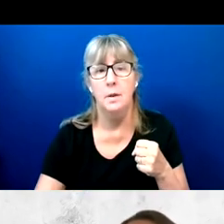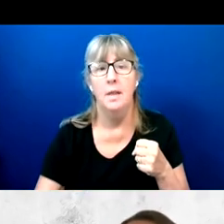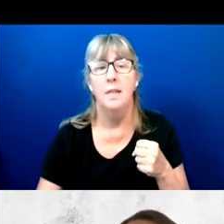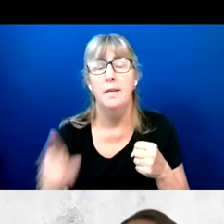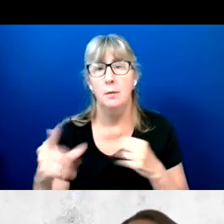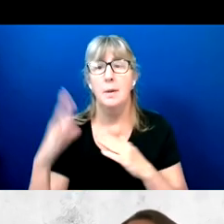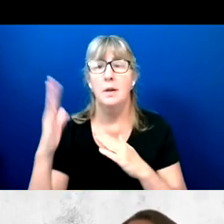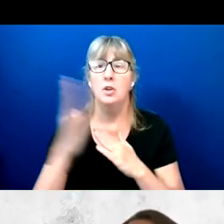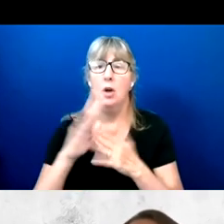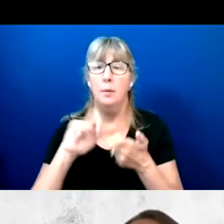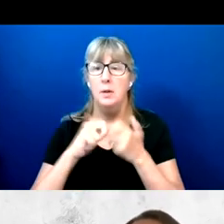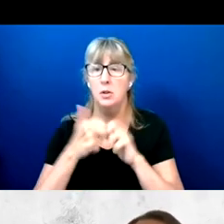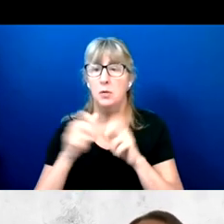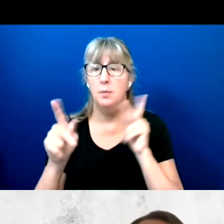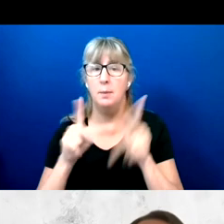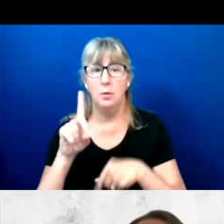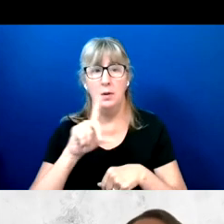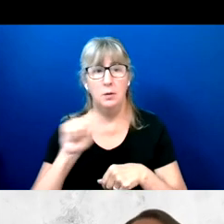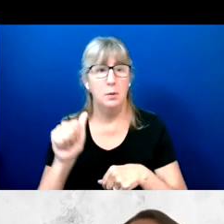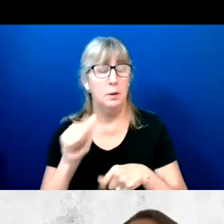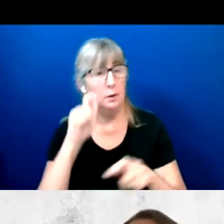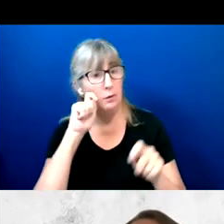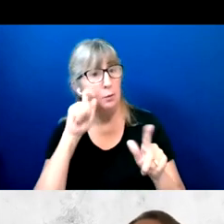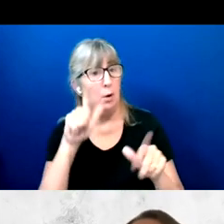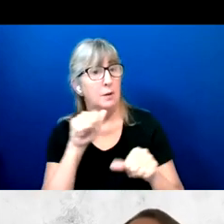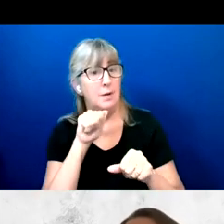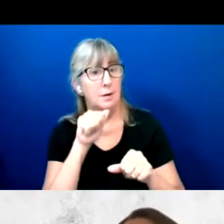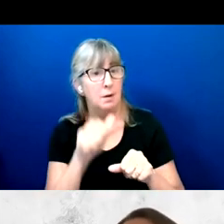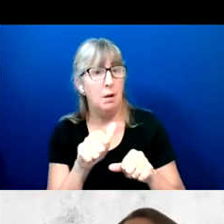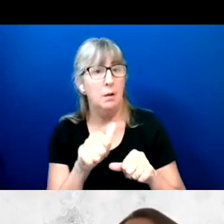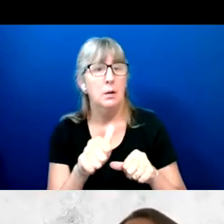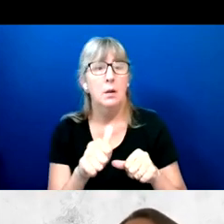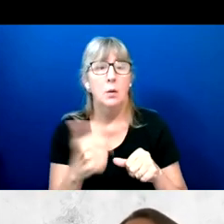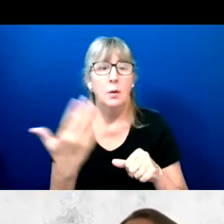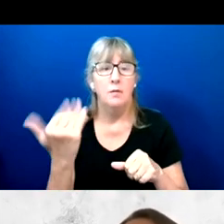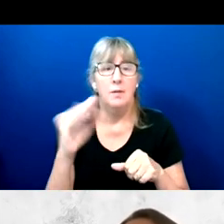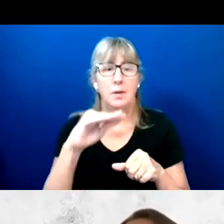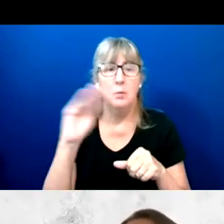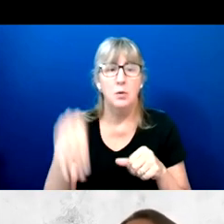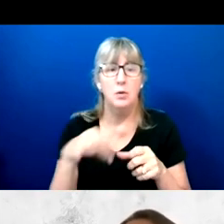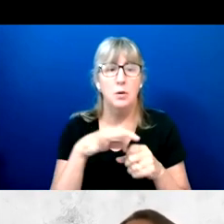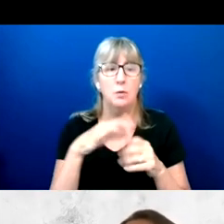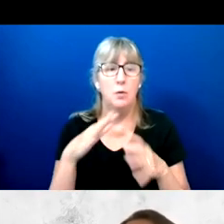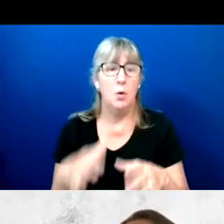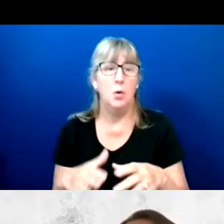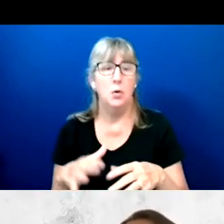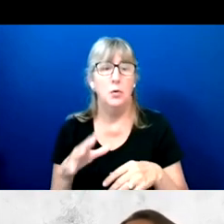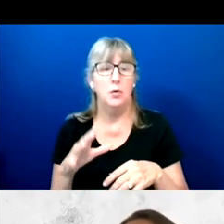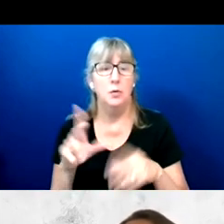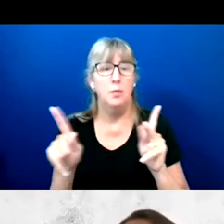And was surprisingly not this time with 15% of voters with disabilities ranking it as